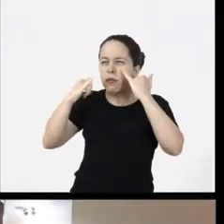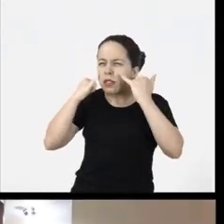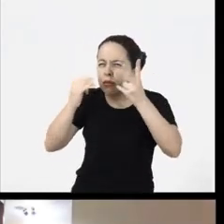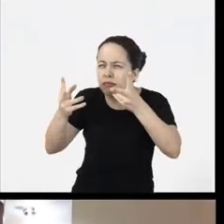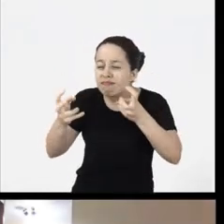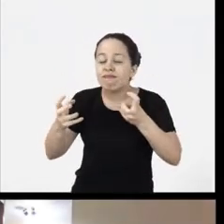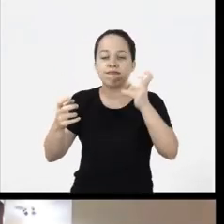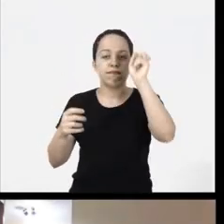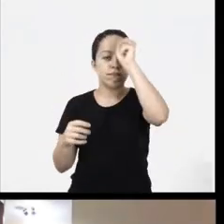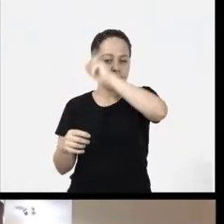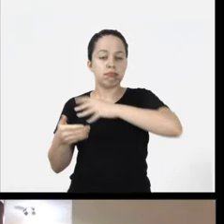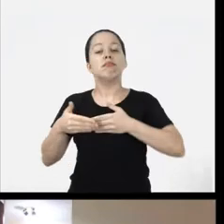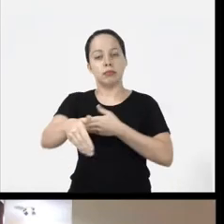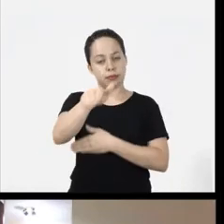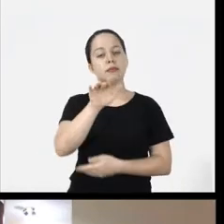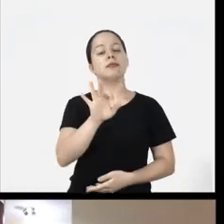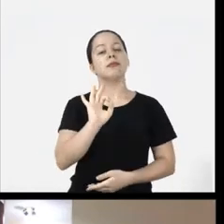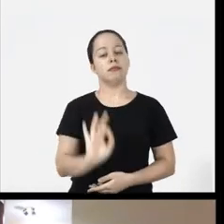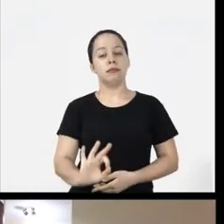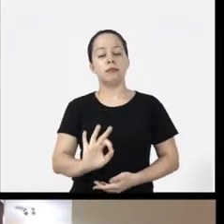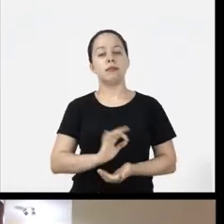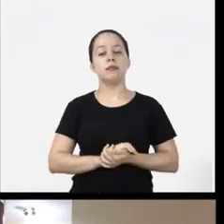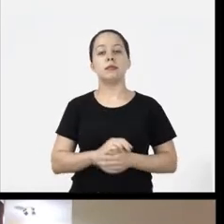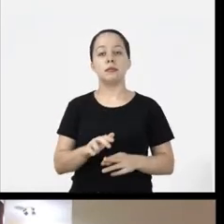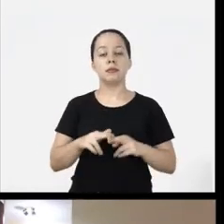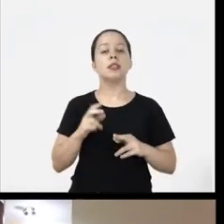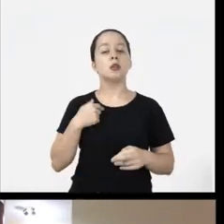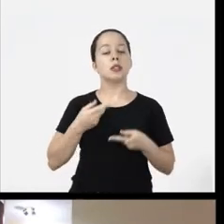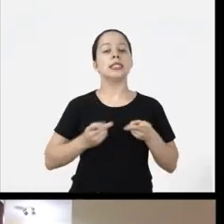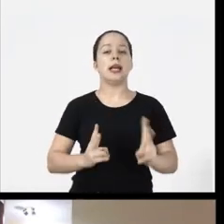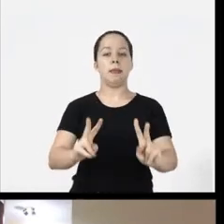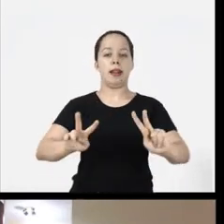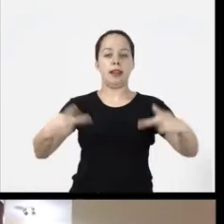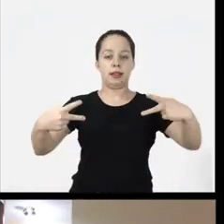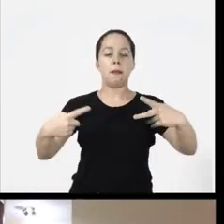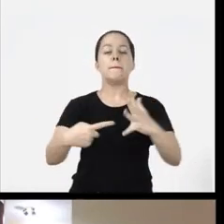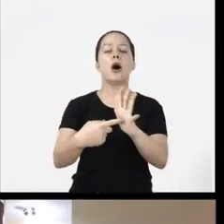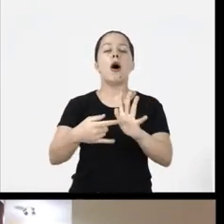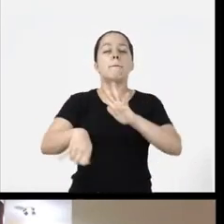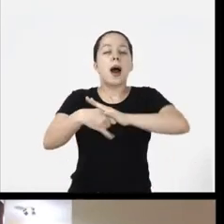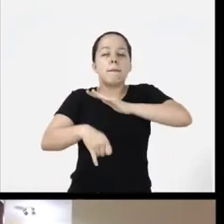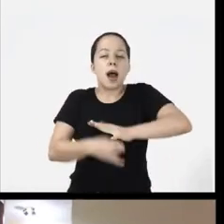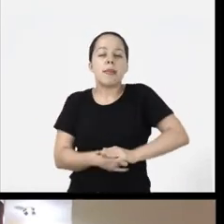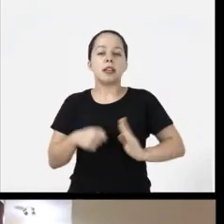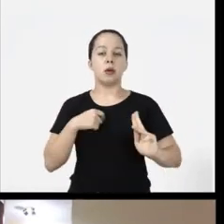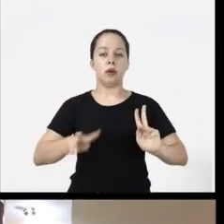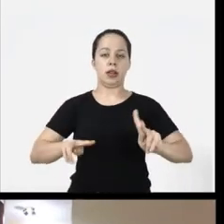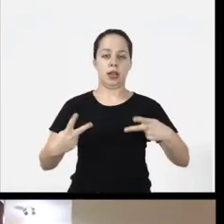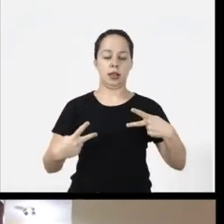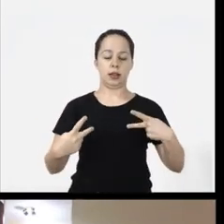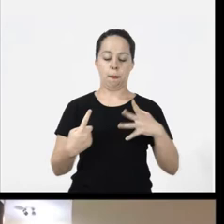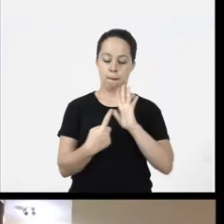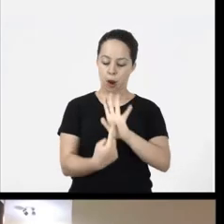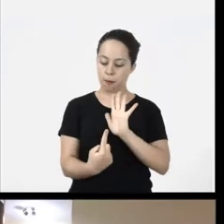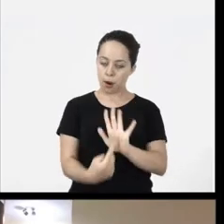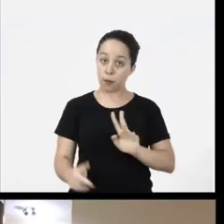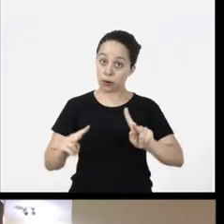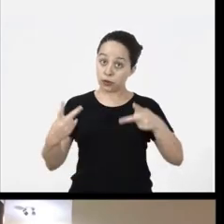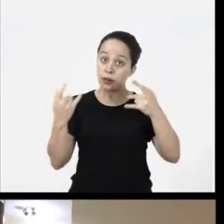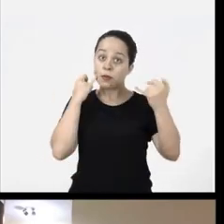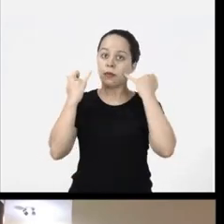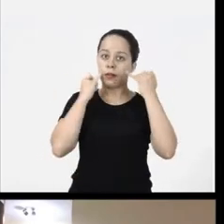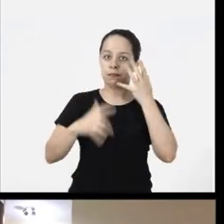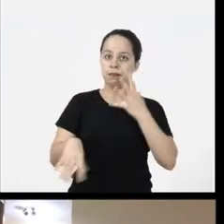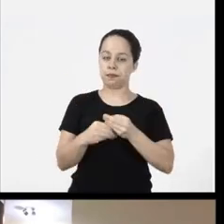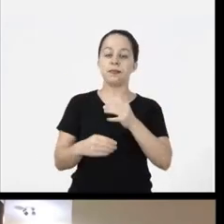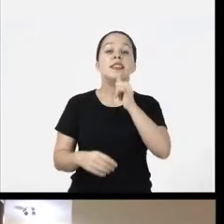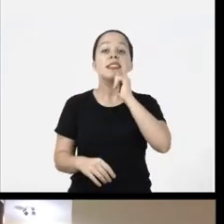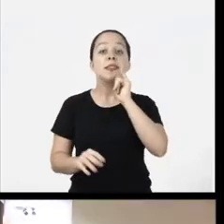ok so I always bring some links below some slides for additional information for